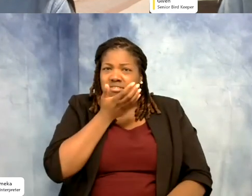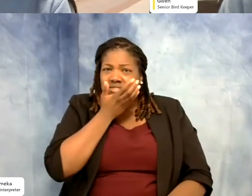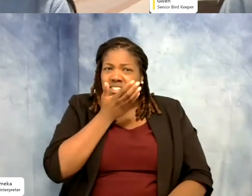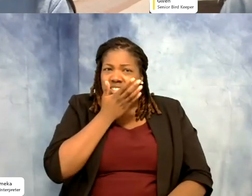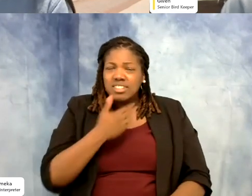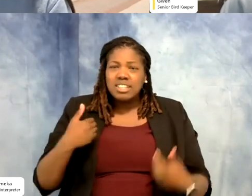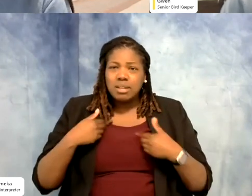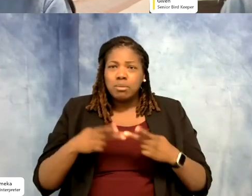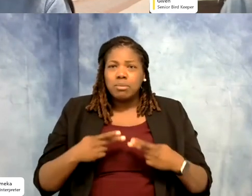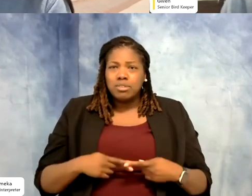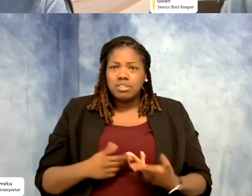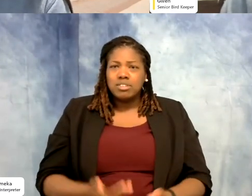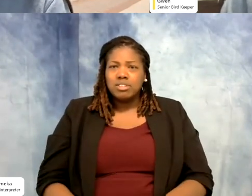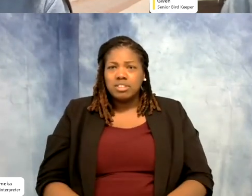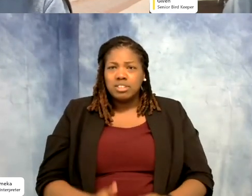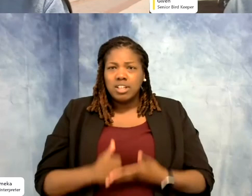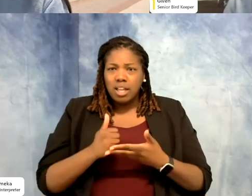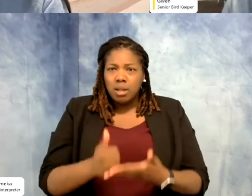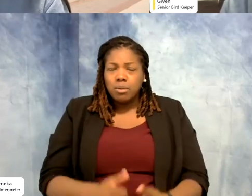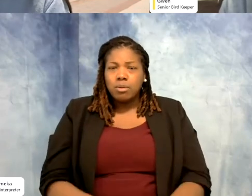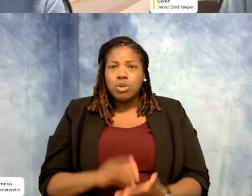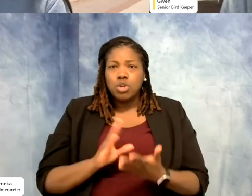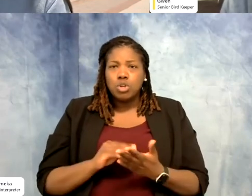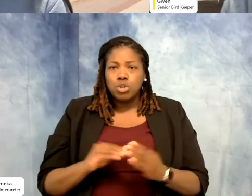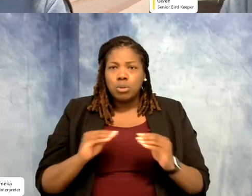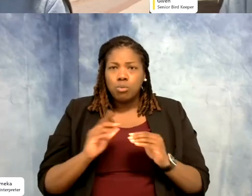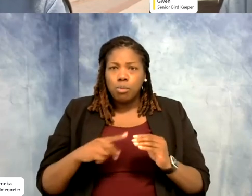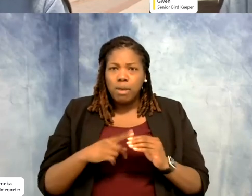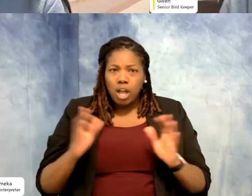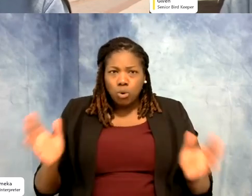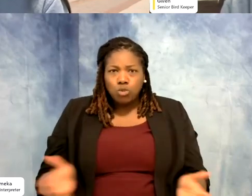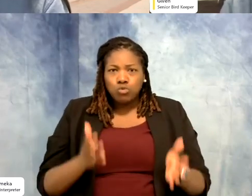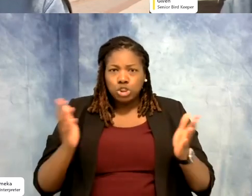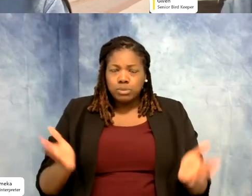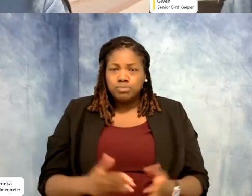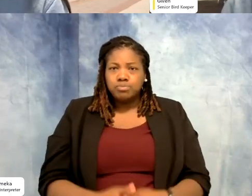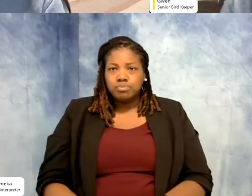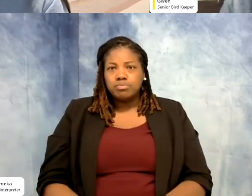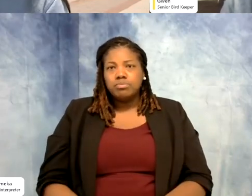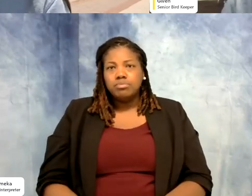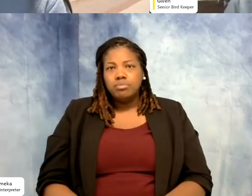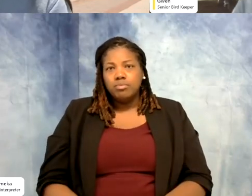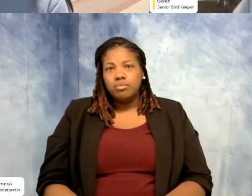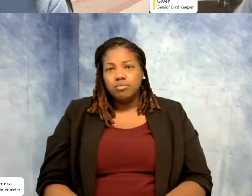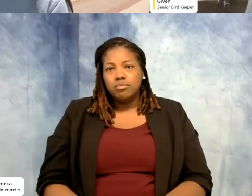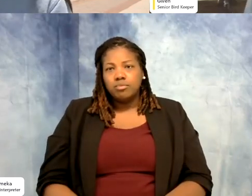that's all helping. Learn more about enrichment. I wish that I had enrichment back then.